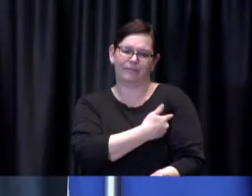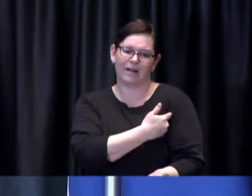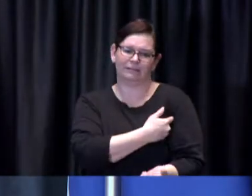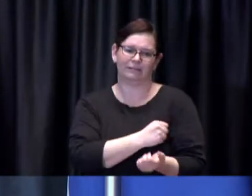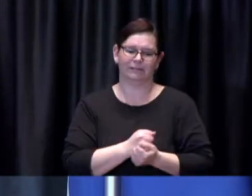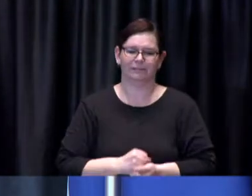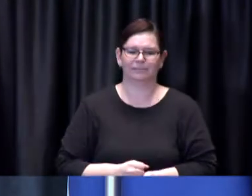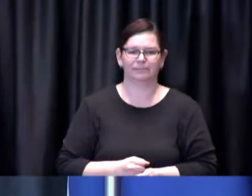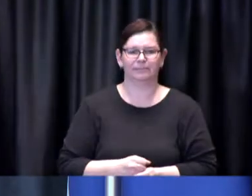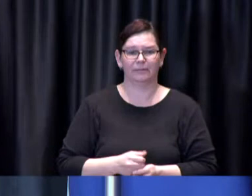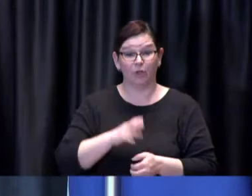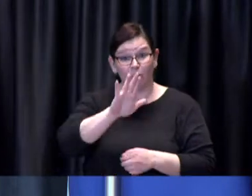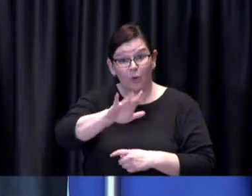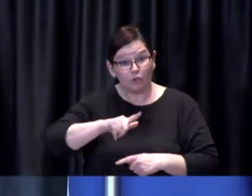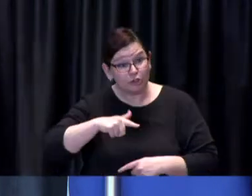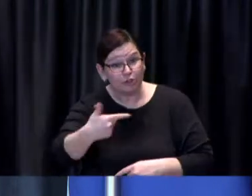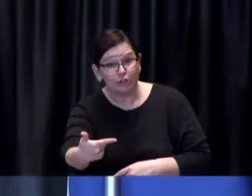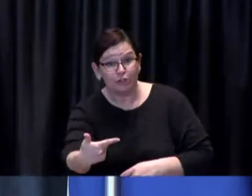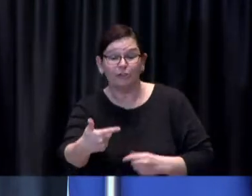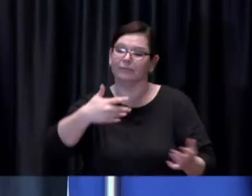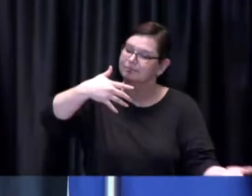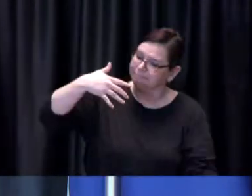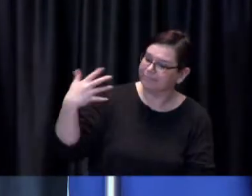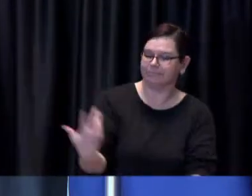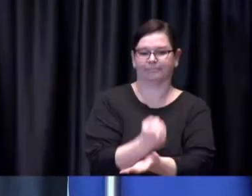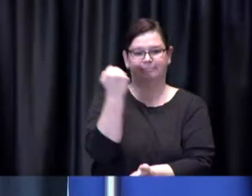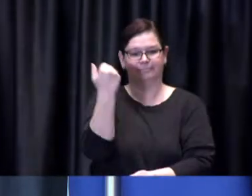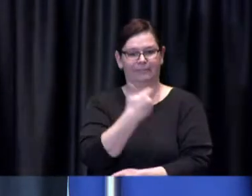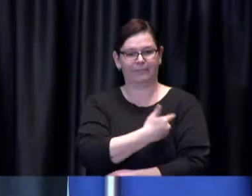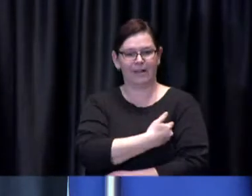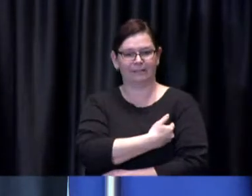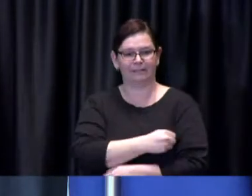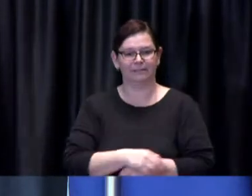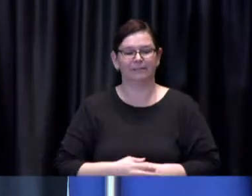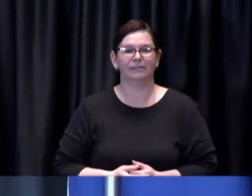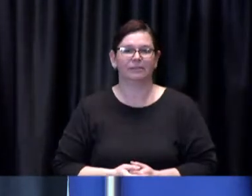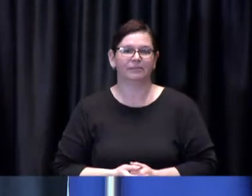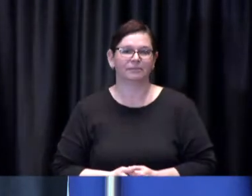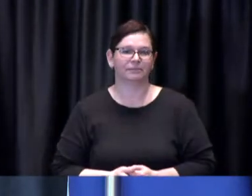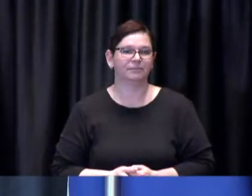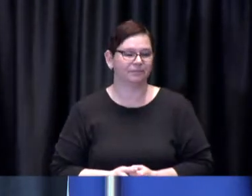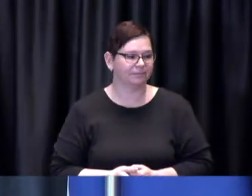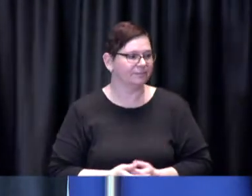With that I'll hand it over to Brad for the question and answer period. Brad: Thank you Dr. de Villa.